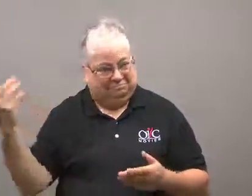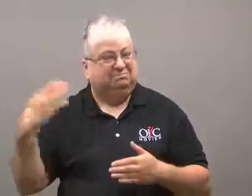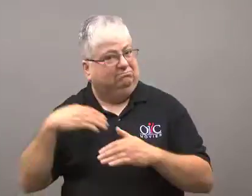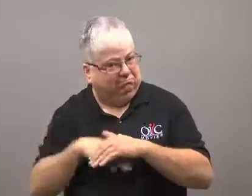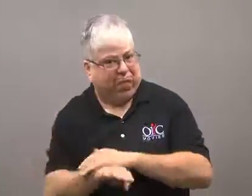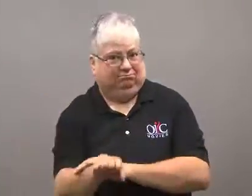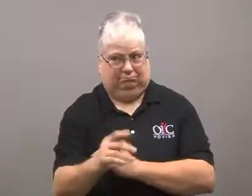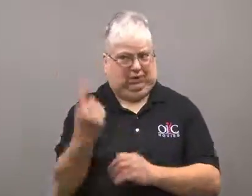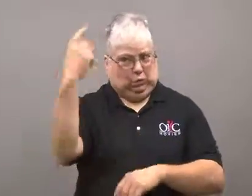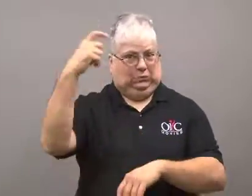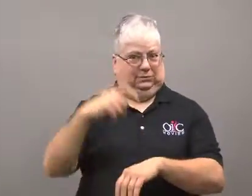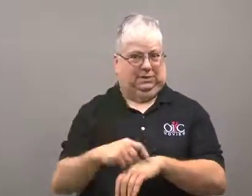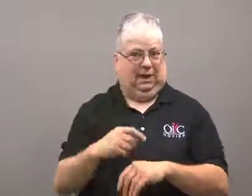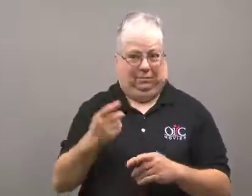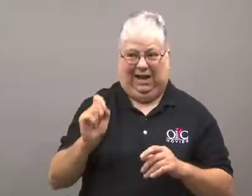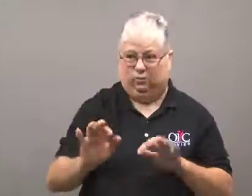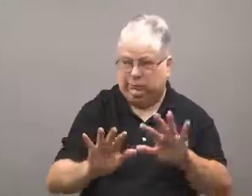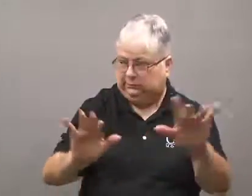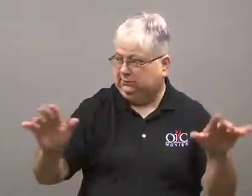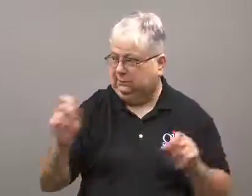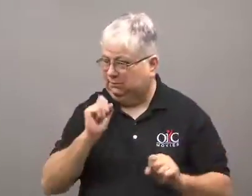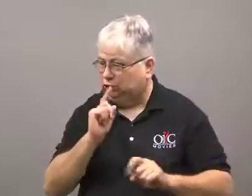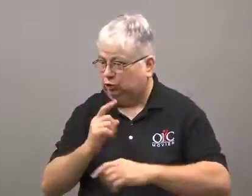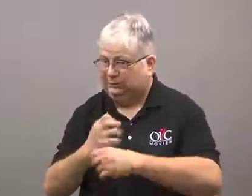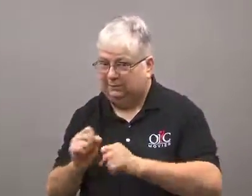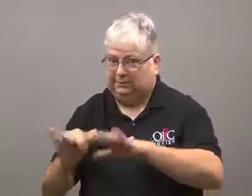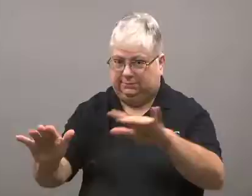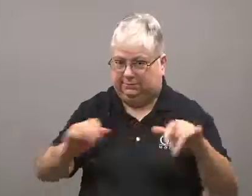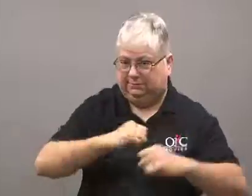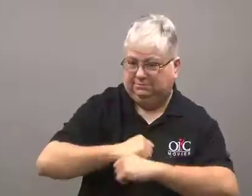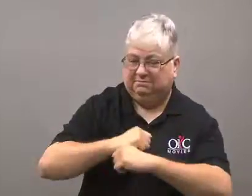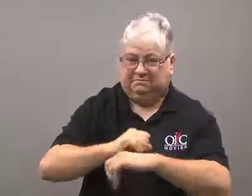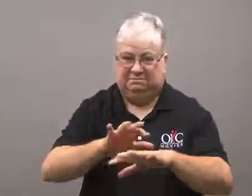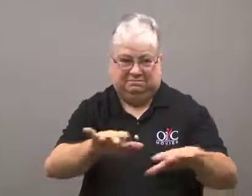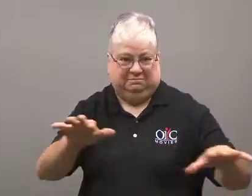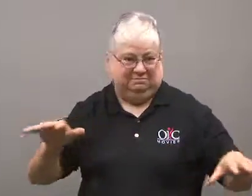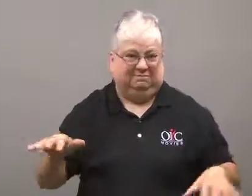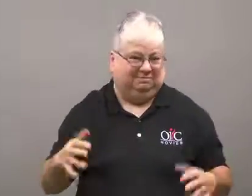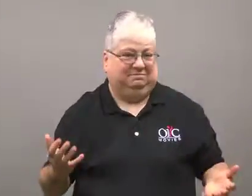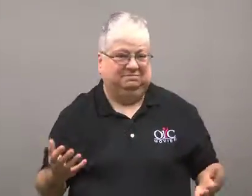There was a lot of security to protect the president.